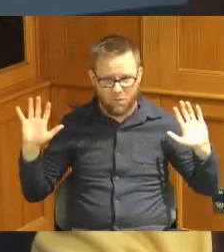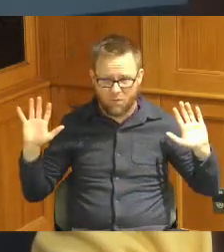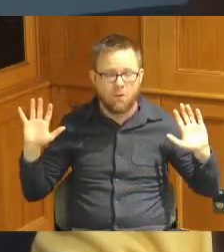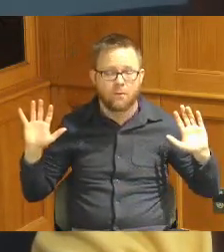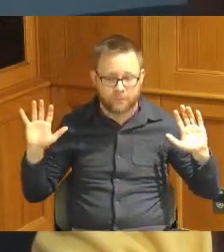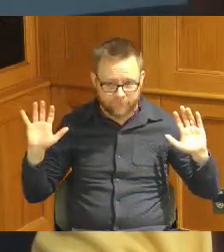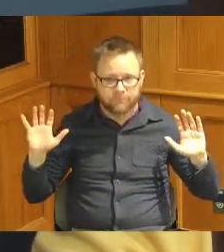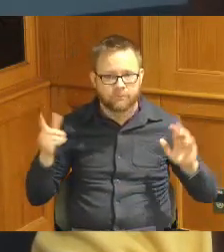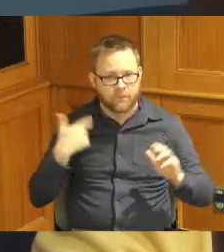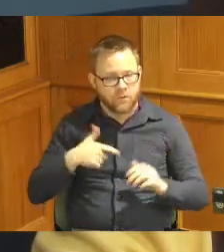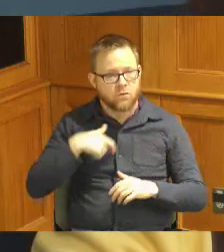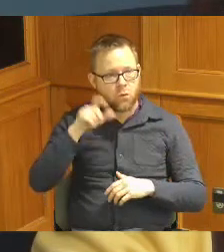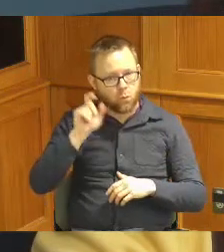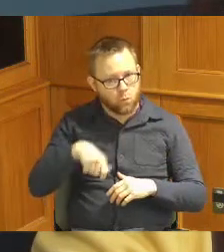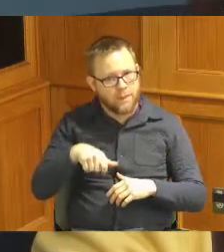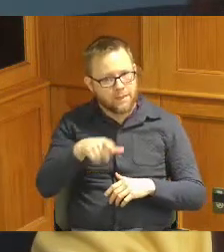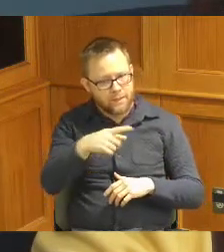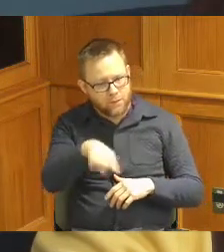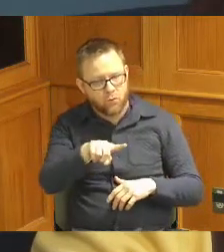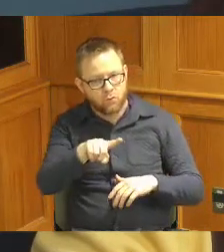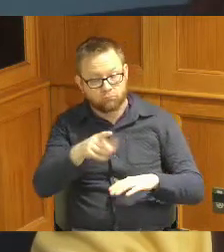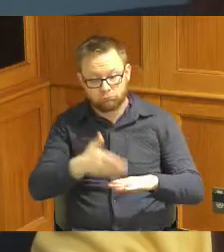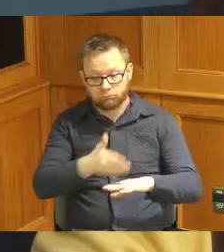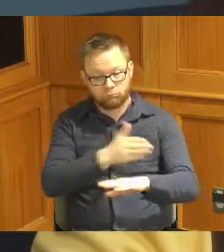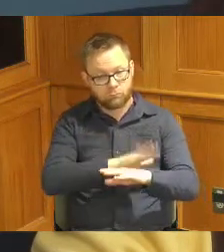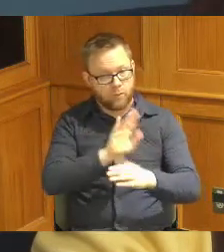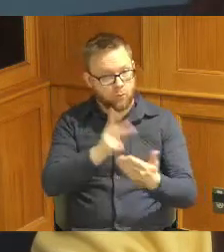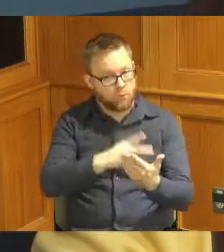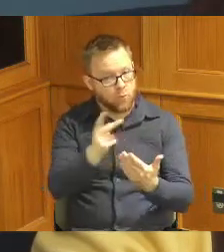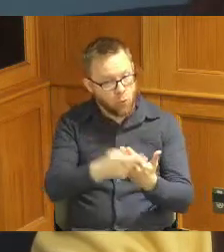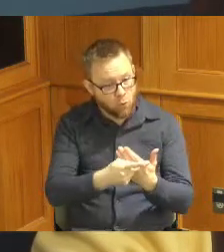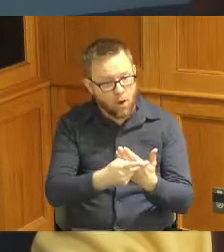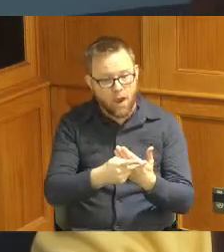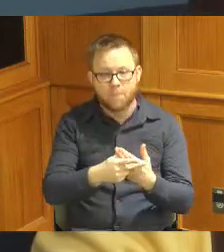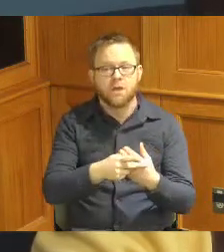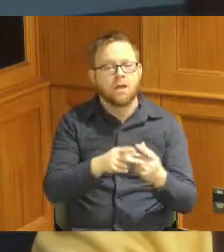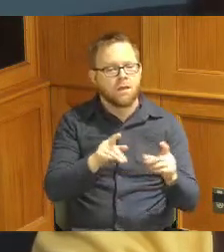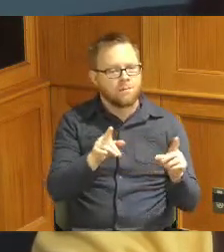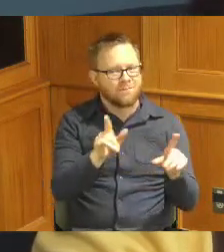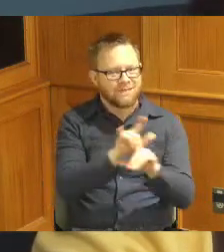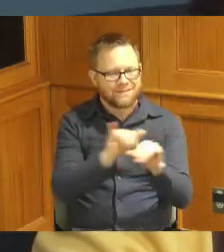and so we need them to be able to enhance their fundraising to be able to develop